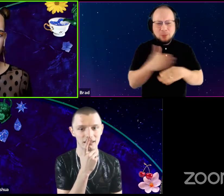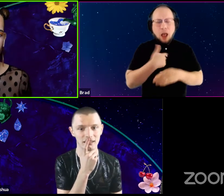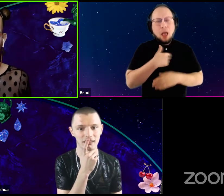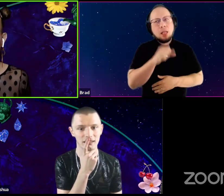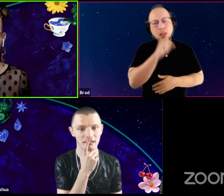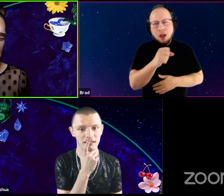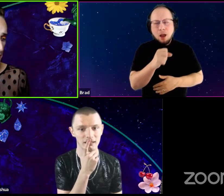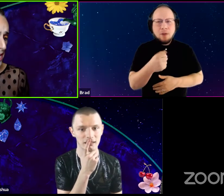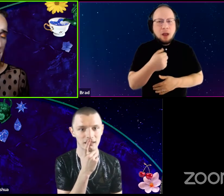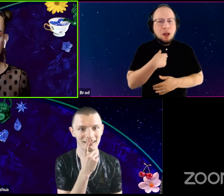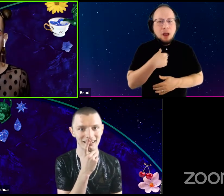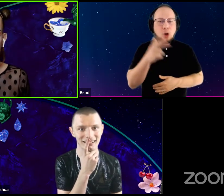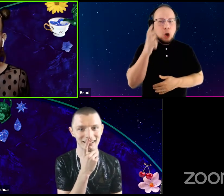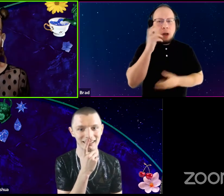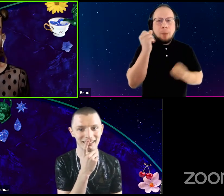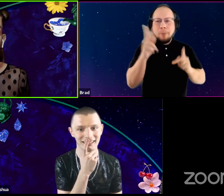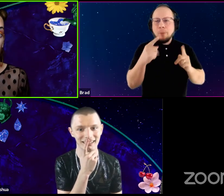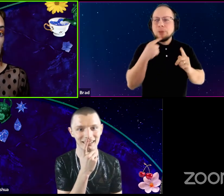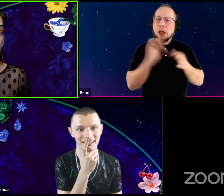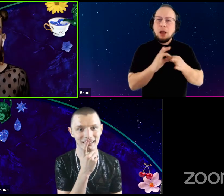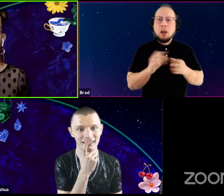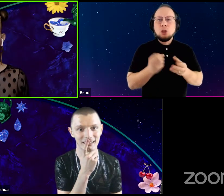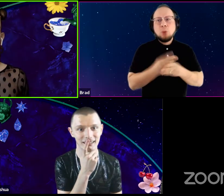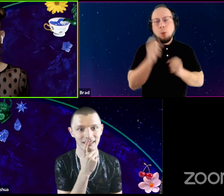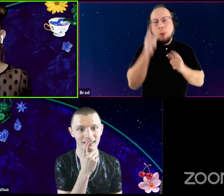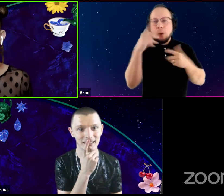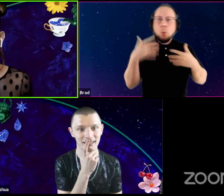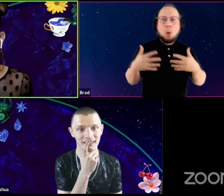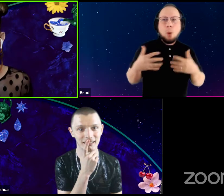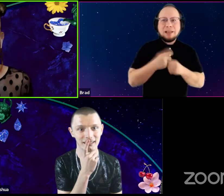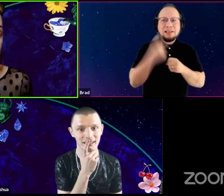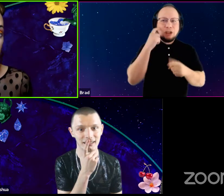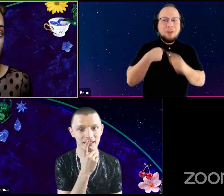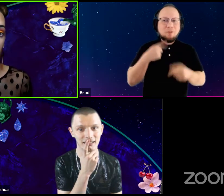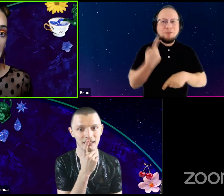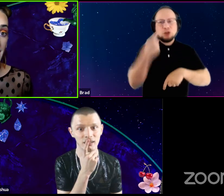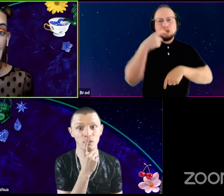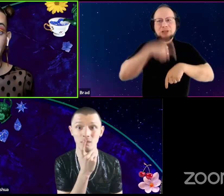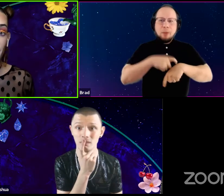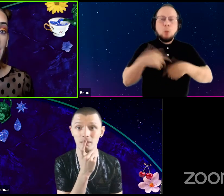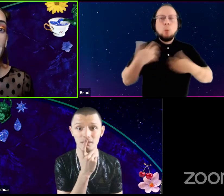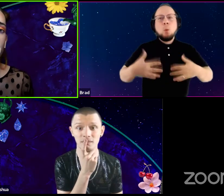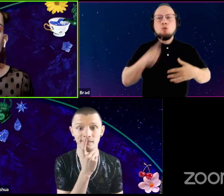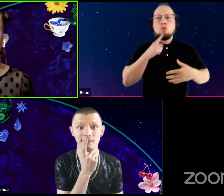I've heard many people say like, wow, Spring Awakening made sense to me for the first time. Like it elevated the material.